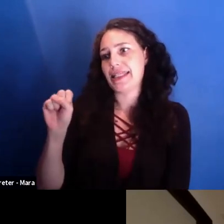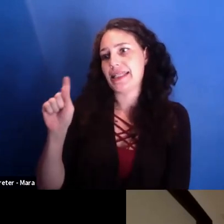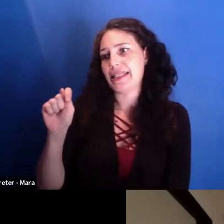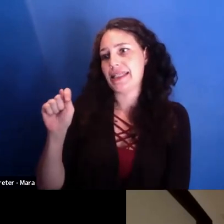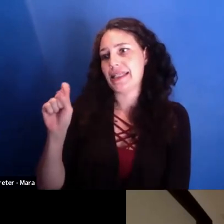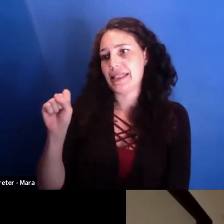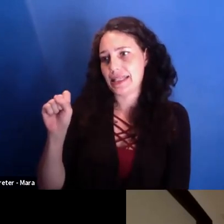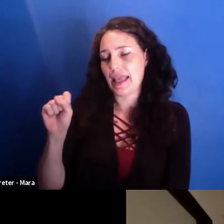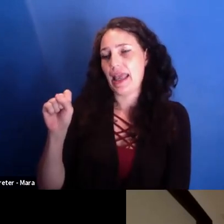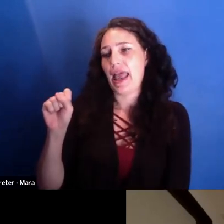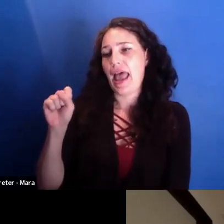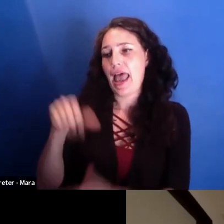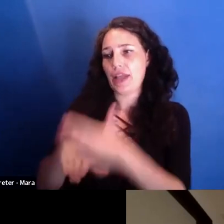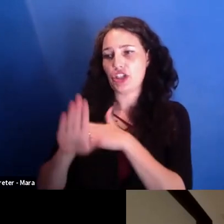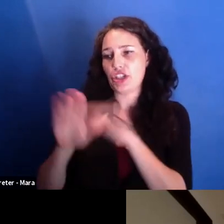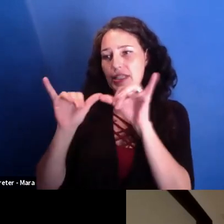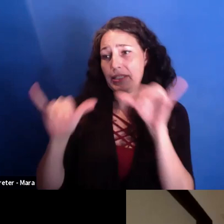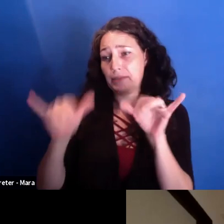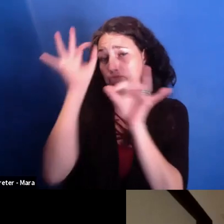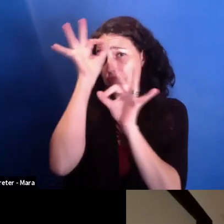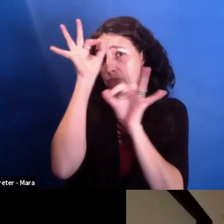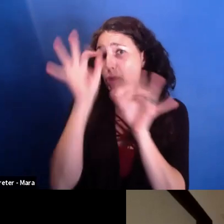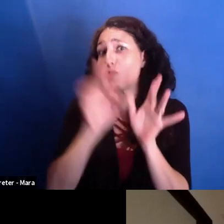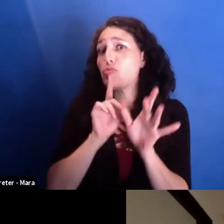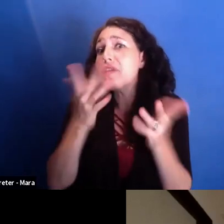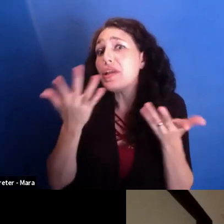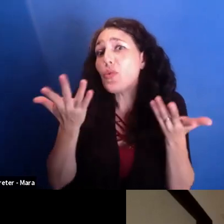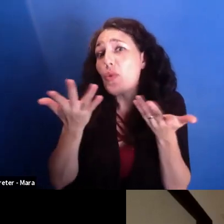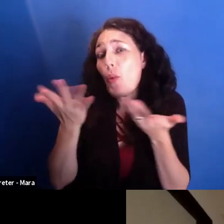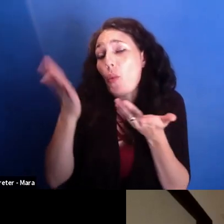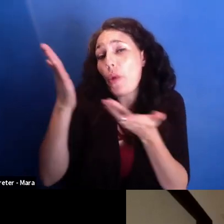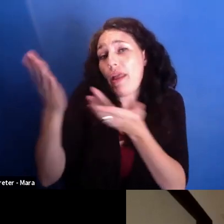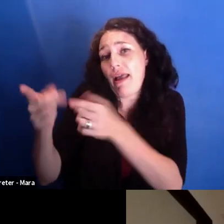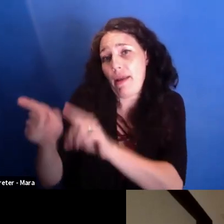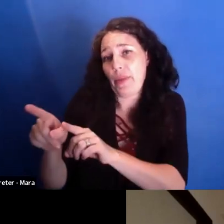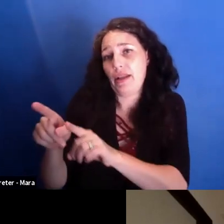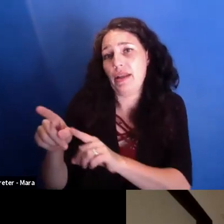Go ahead, yeah. Yeah, and then-- yes, I think there is a pattern globally because the fact is